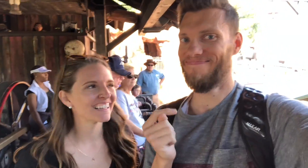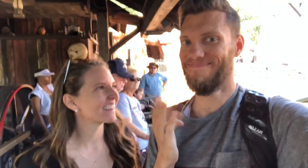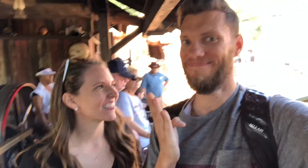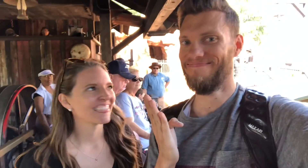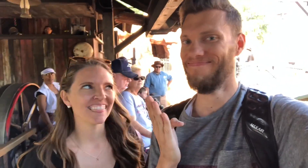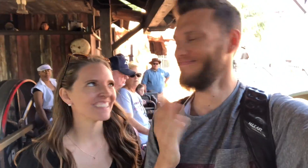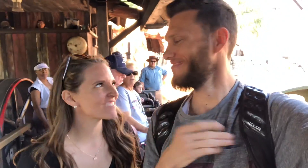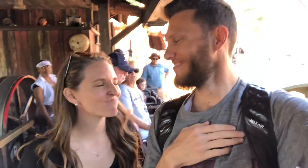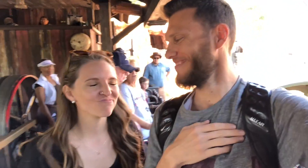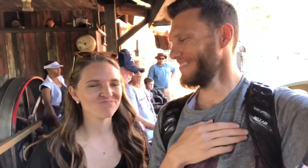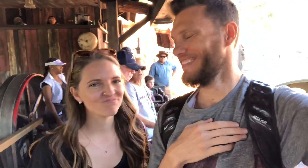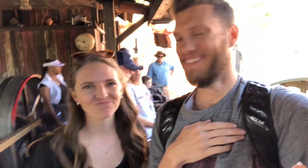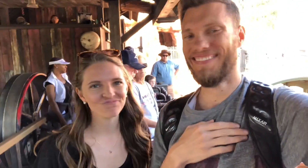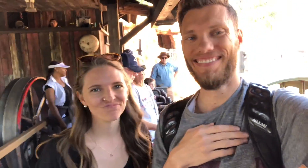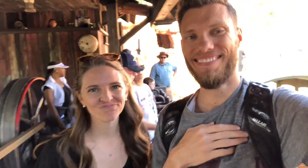Too bad!